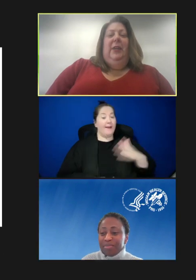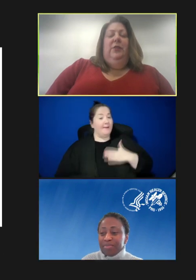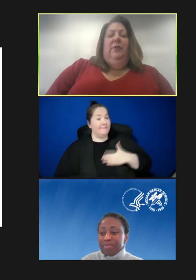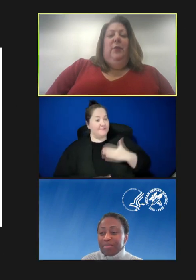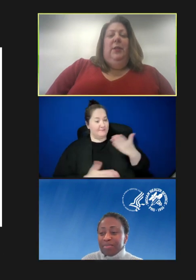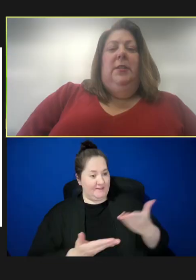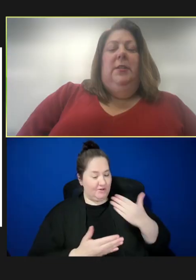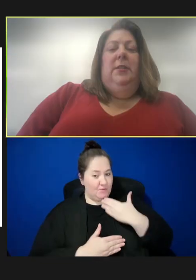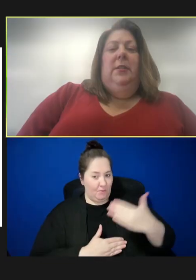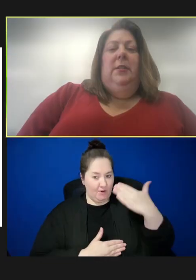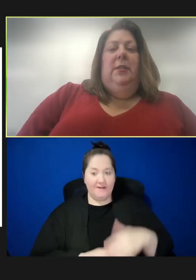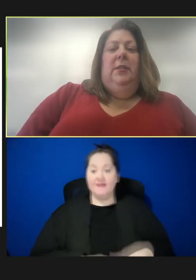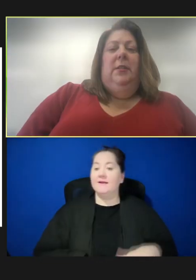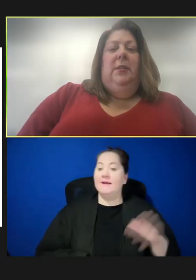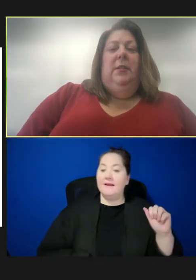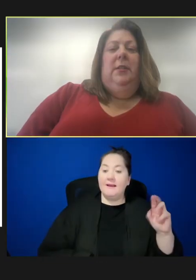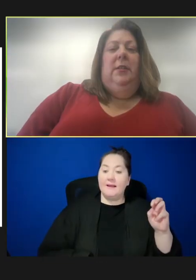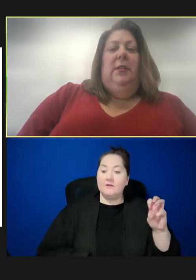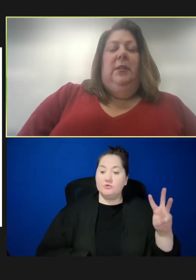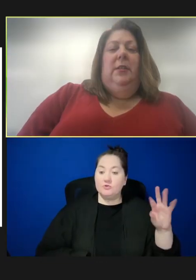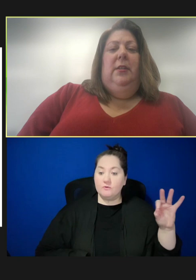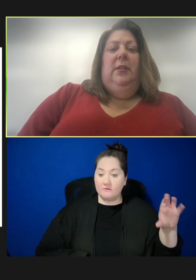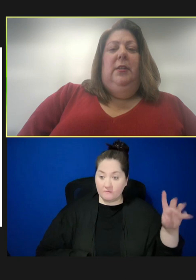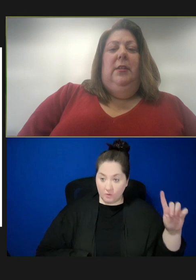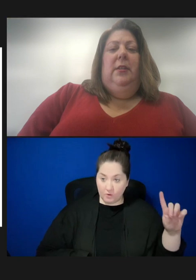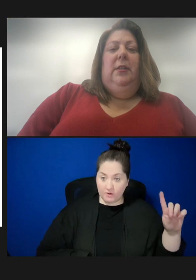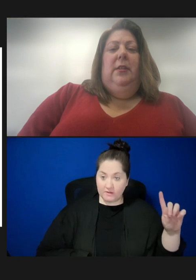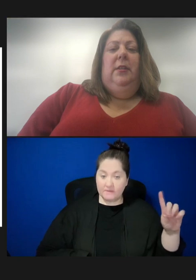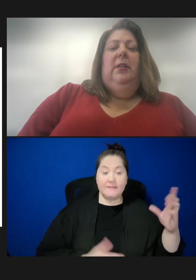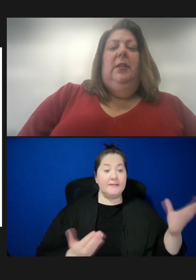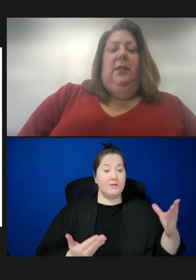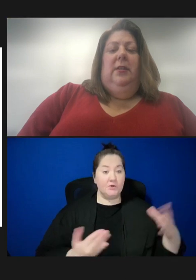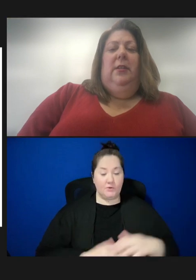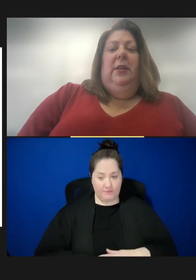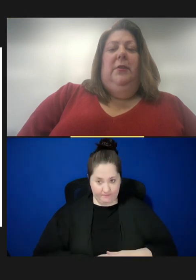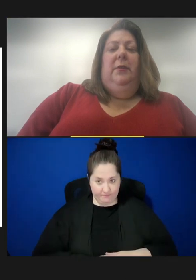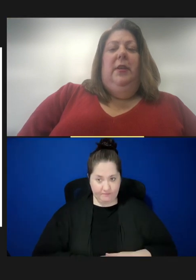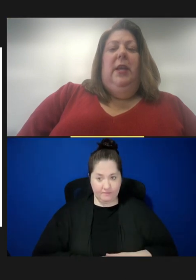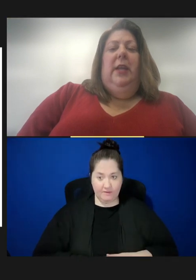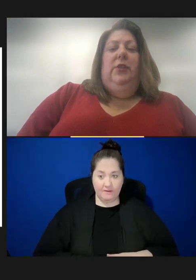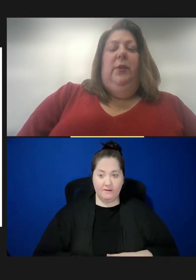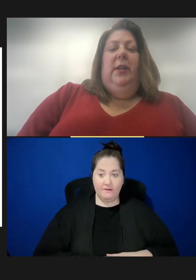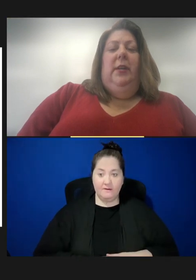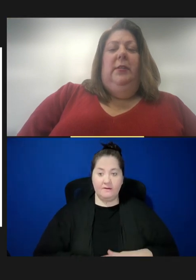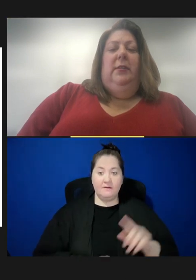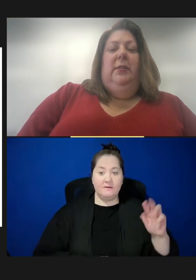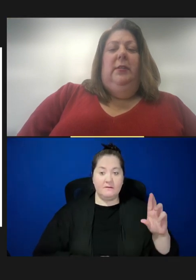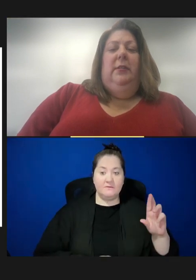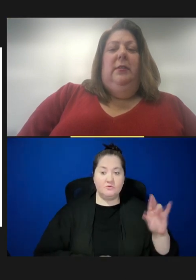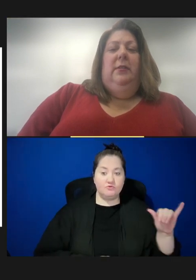Andrew Ford: Here. Ann Aikin: Hello. And Troy Knighton?